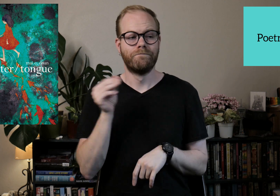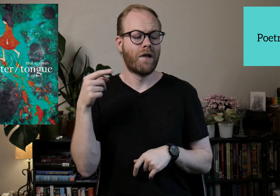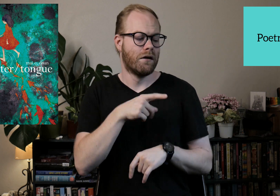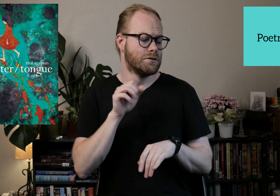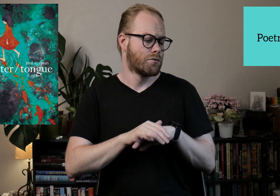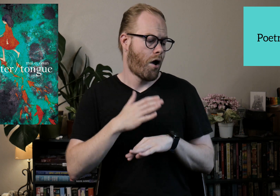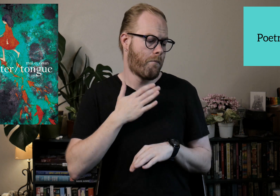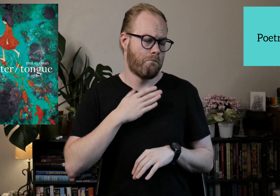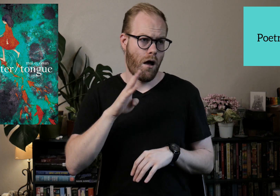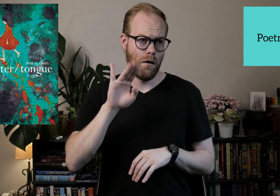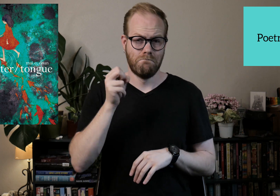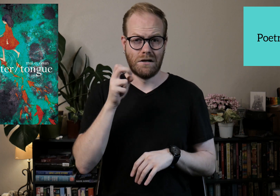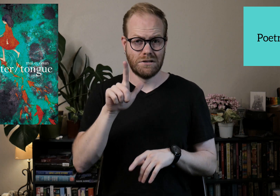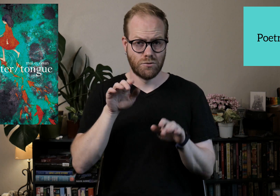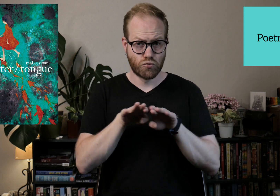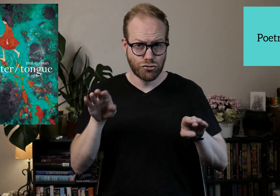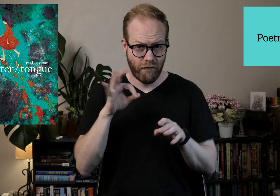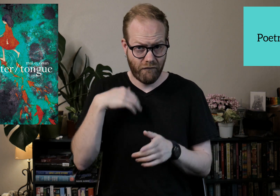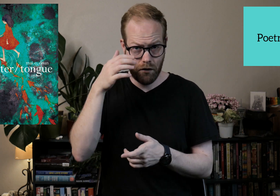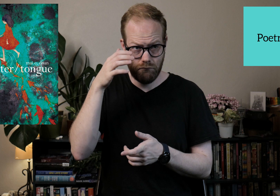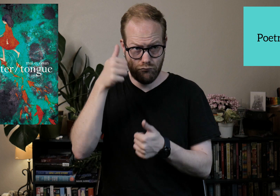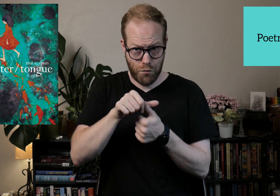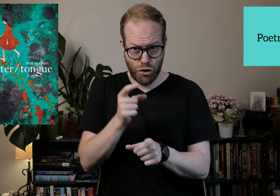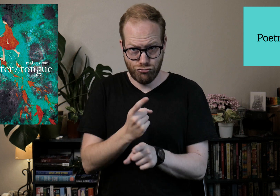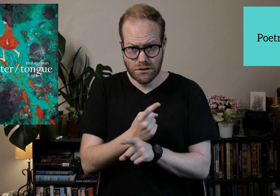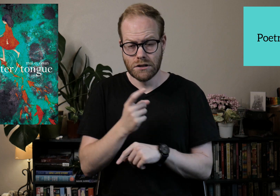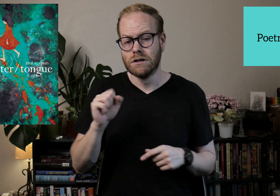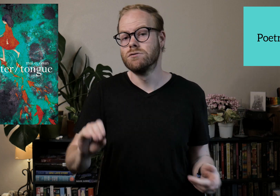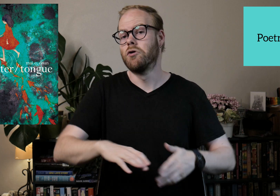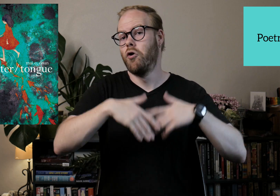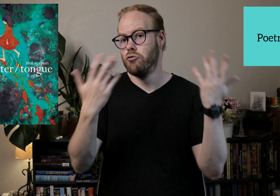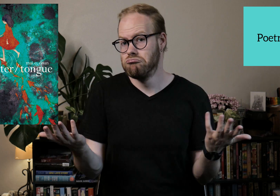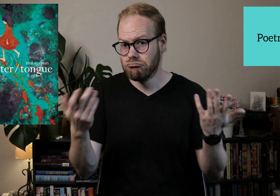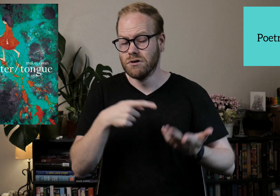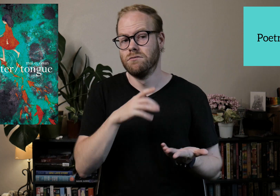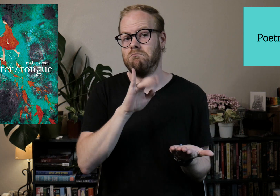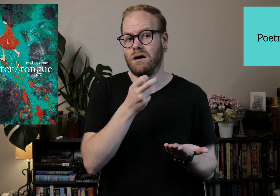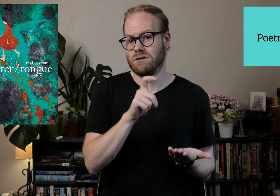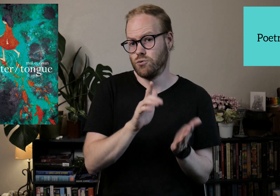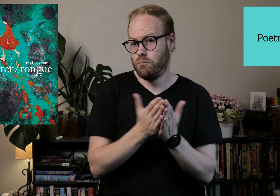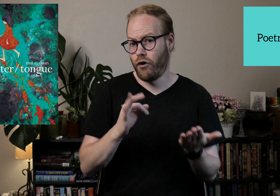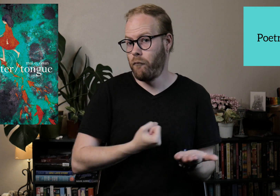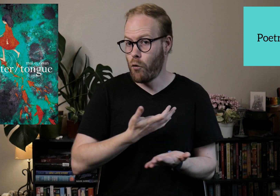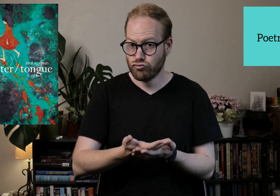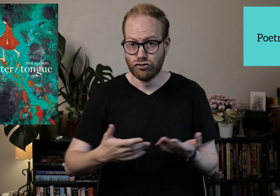And this was also on my bisexual shelf if I remember correctly, so... This is a bisexual book of poetry.